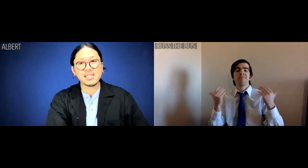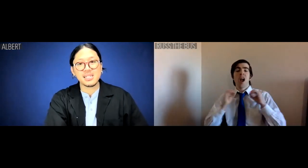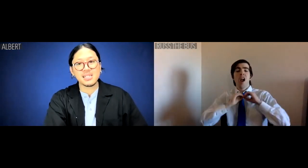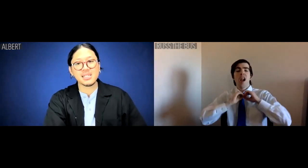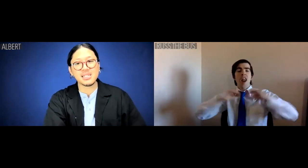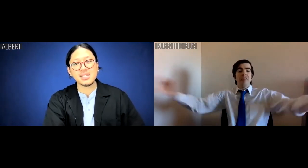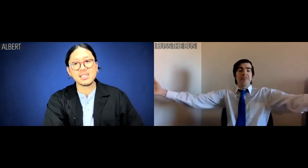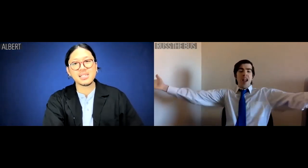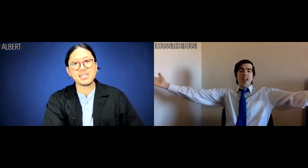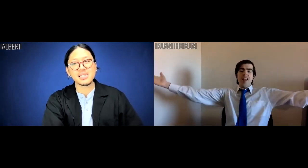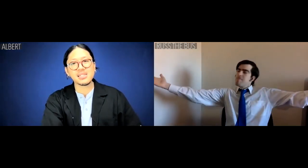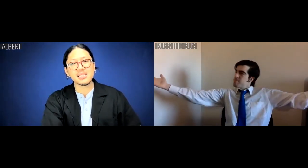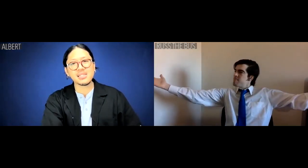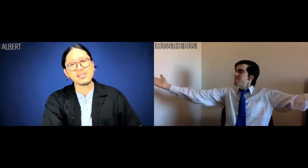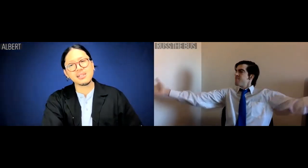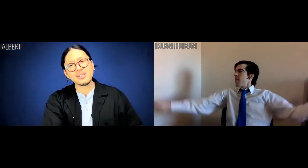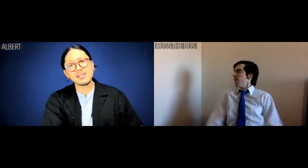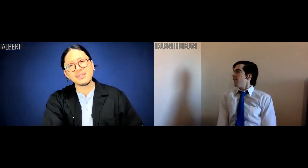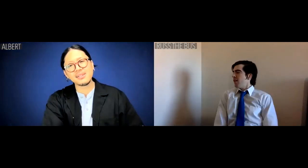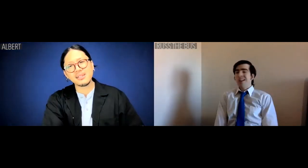Russ the Bus: Sweet NOTHIN' man.